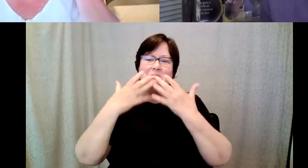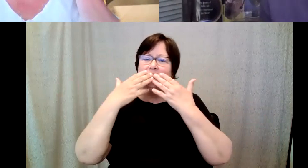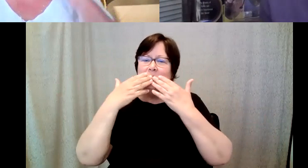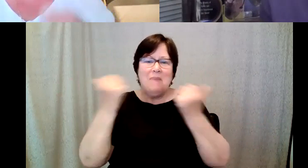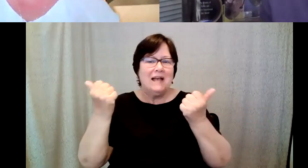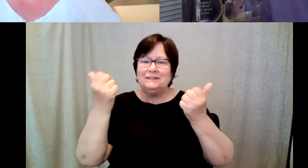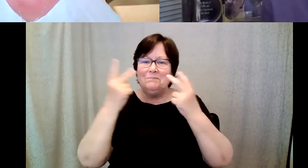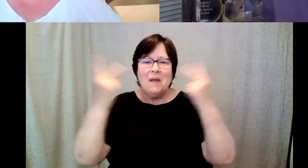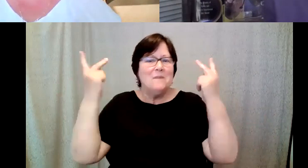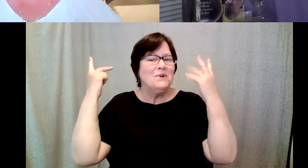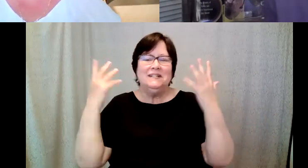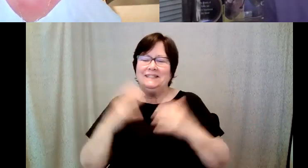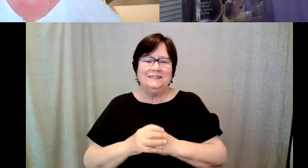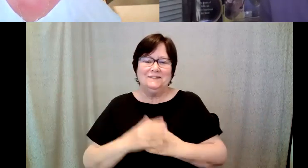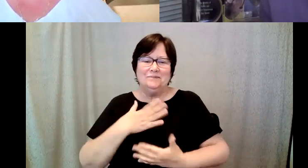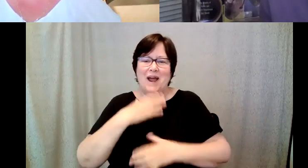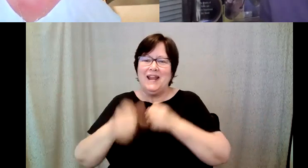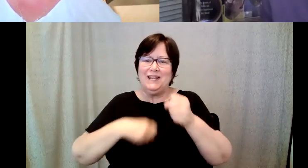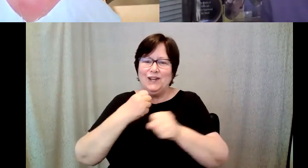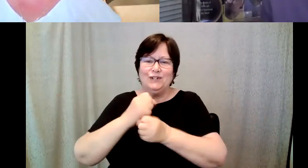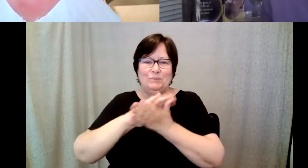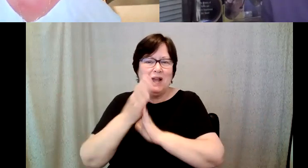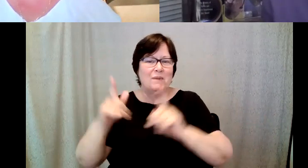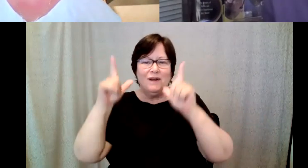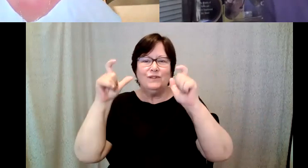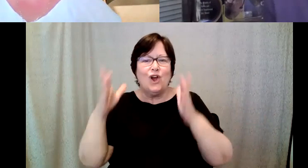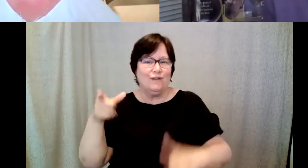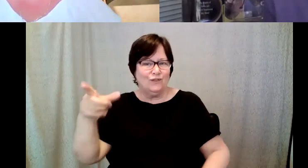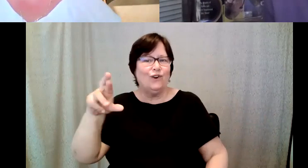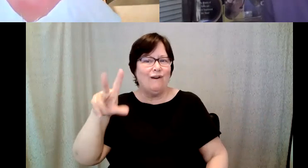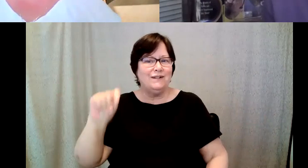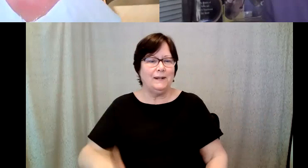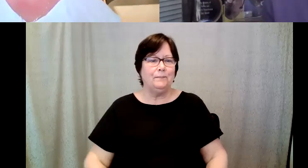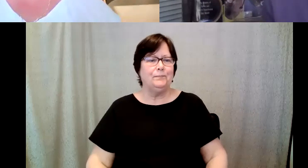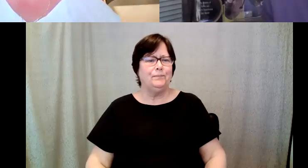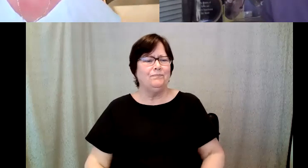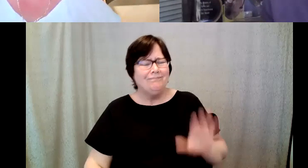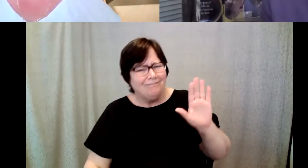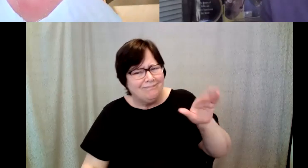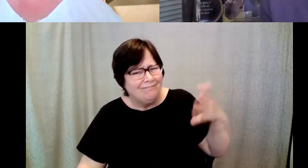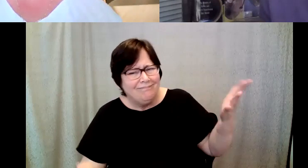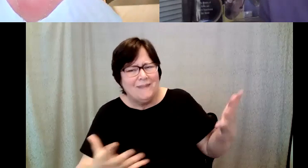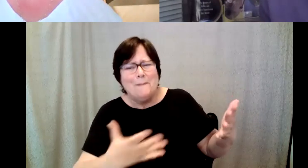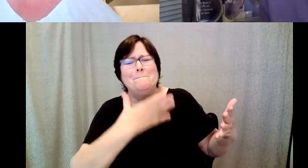years that I became a photographer. Kelly Redder: So what was your fondest memory as a student?